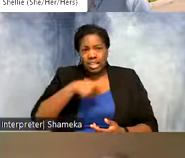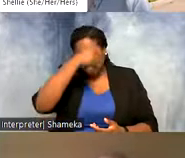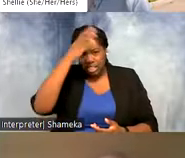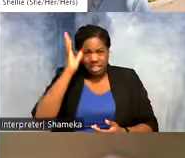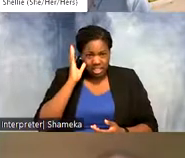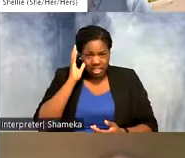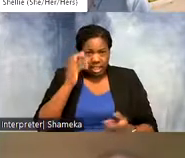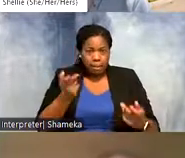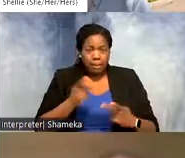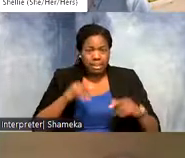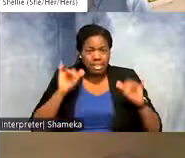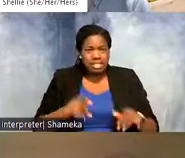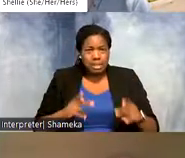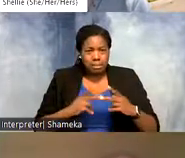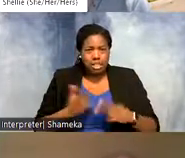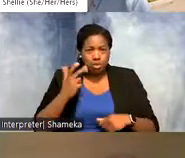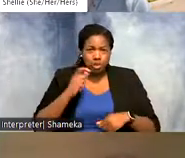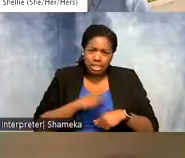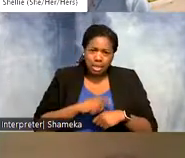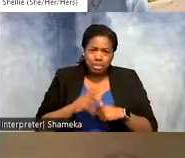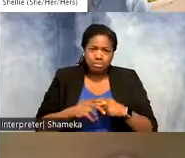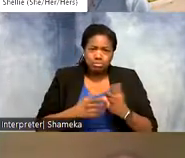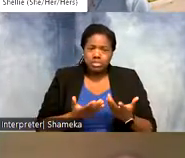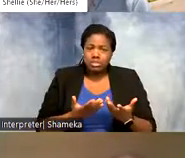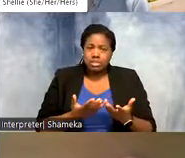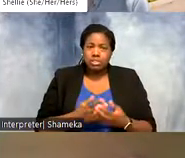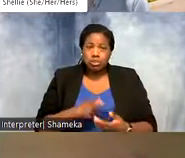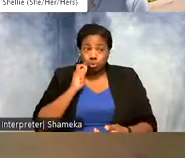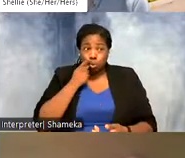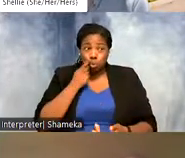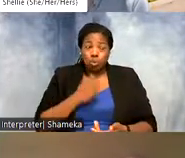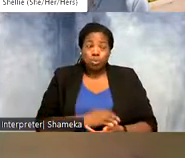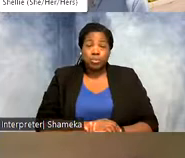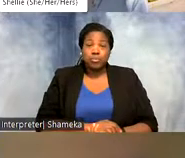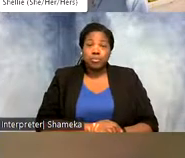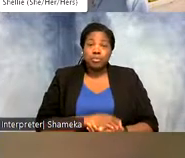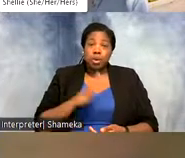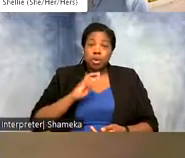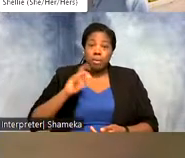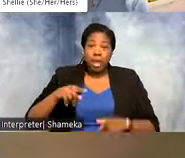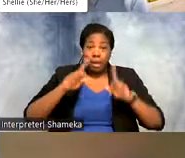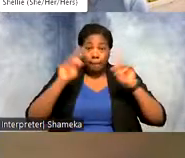the same spot three years in a row which is very cool. And so with a map like this, what I often do